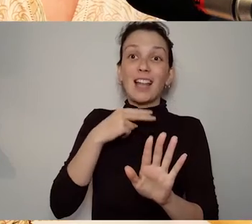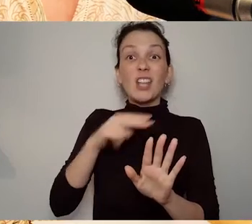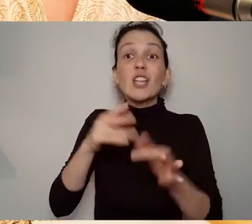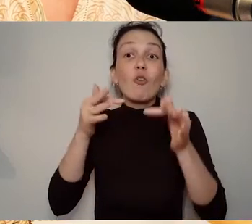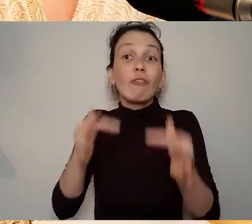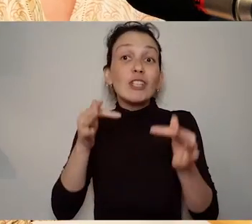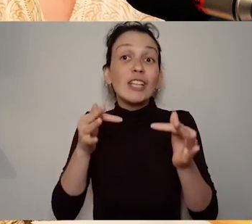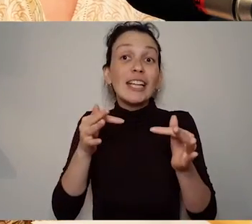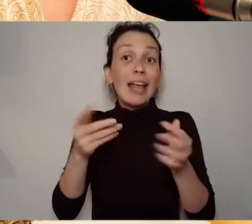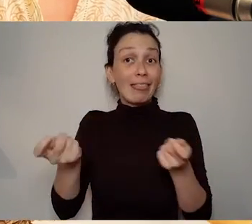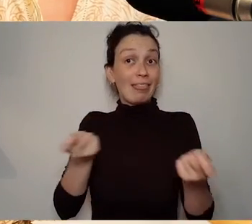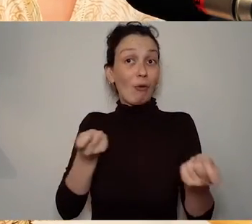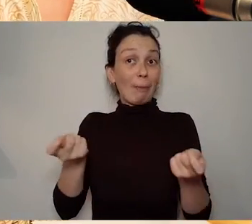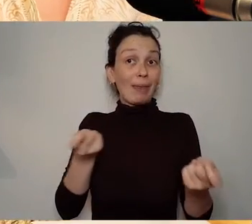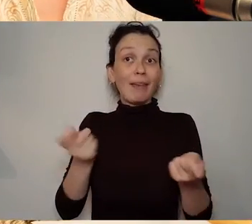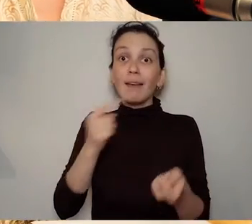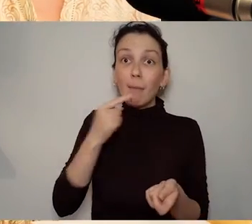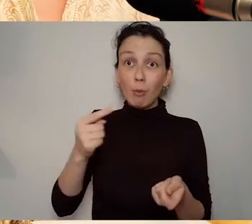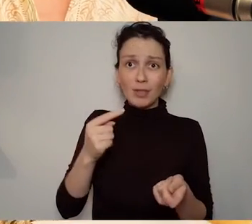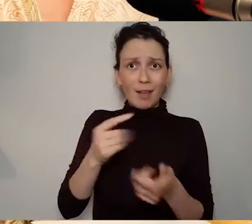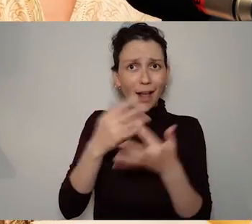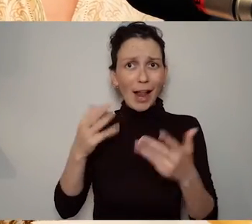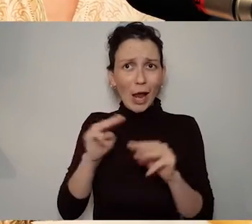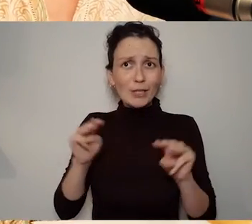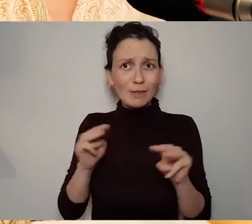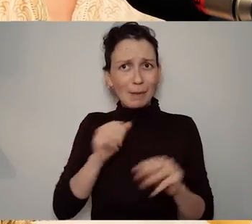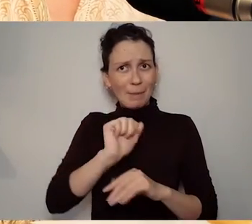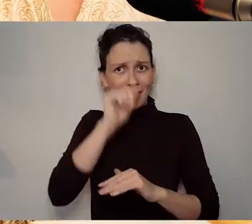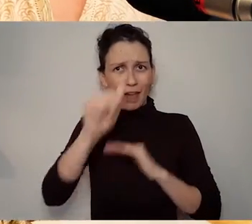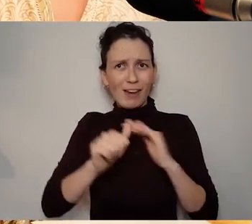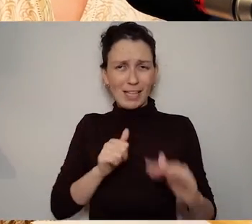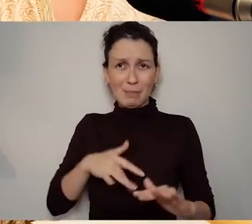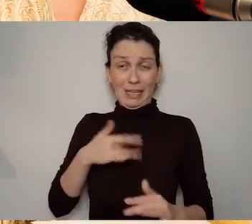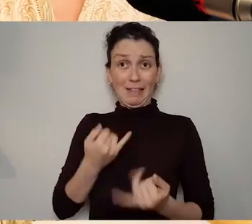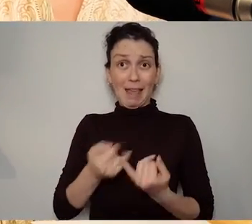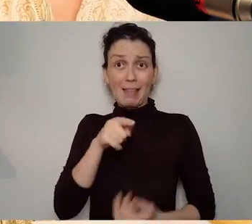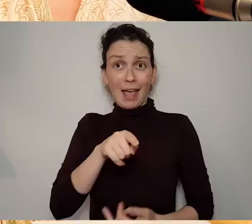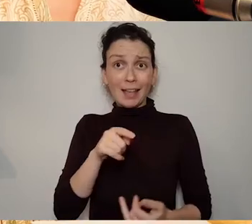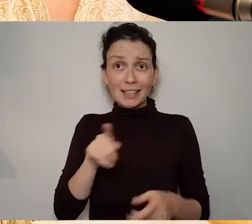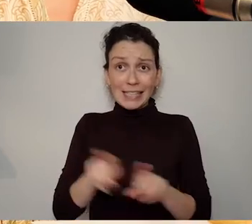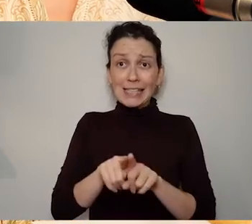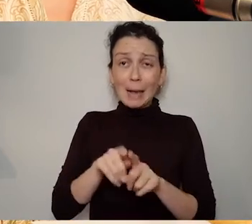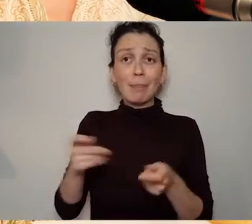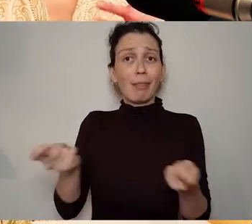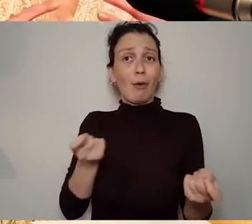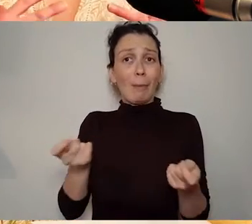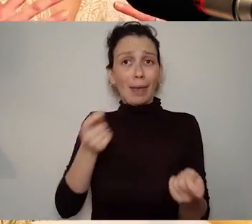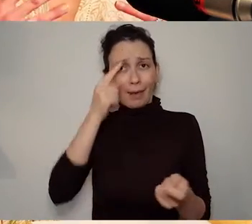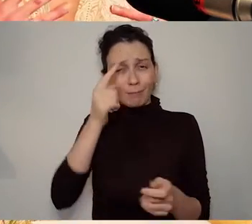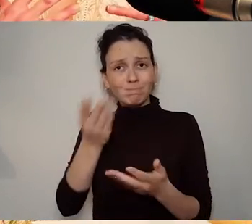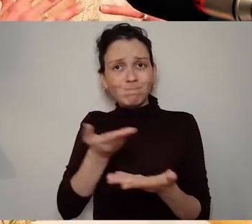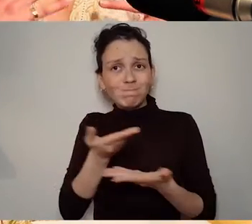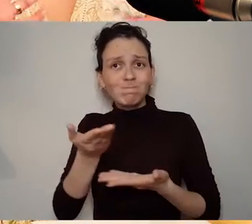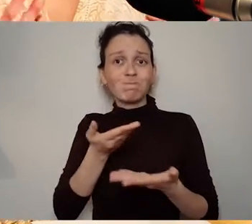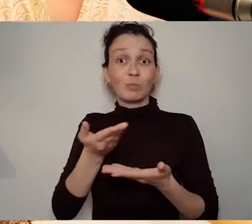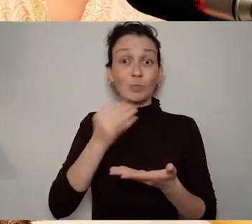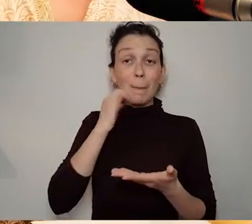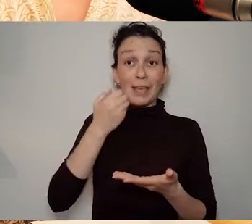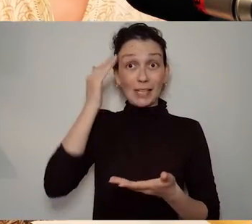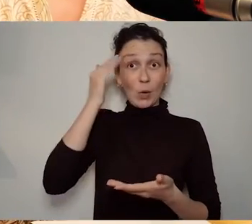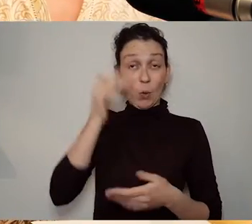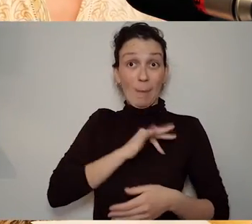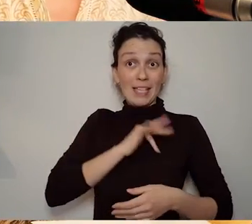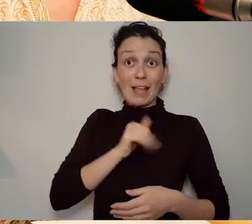wrote my story and we had to share it in a story circle, I bawled out I bawled my eyes out and I